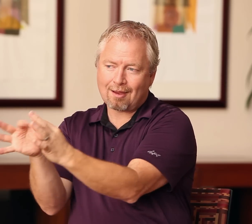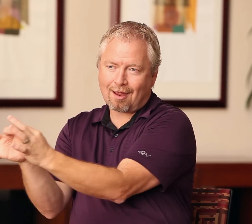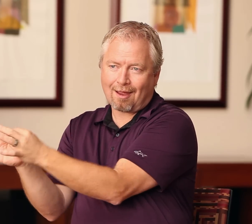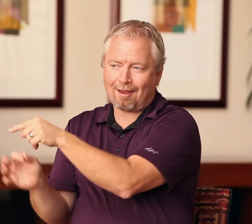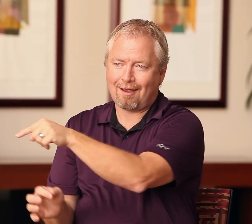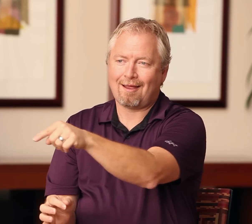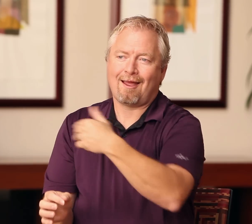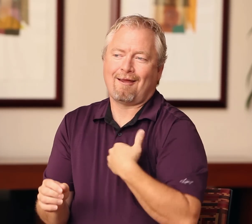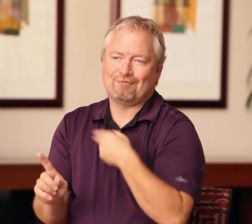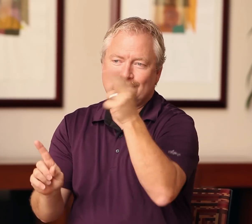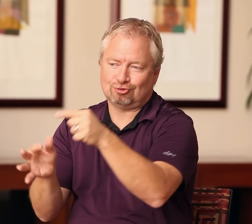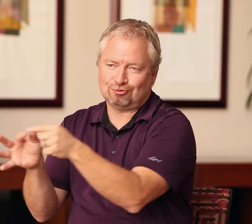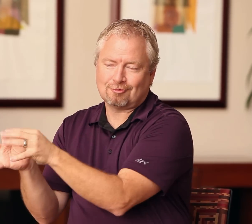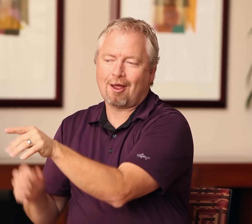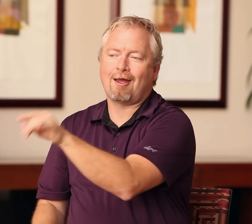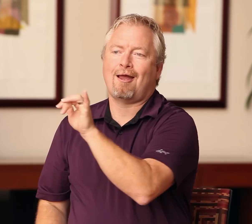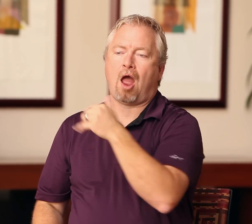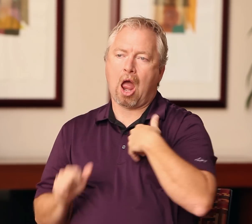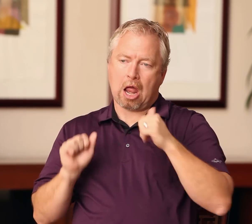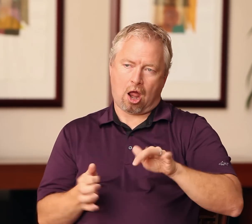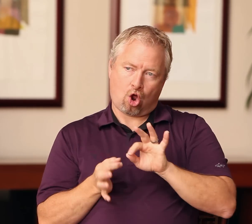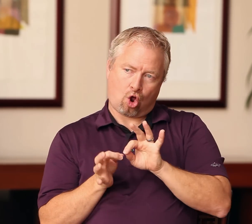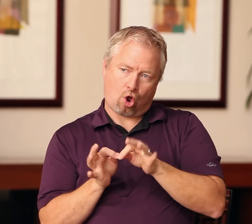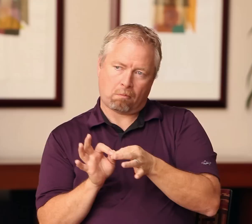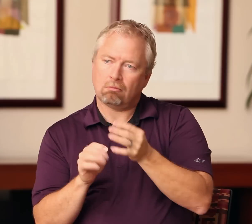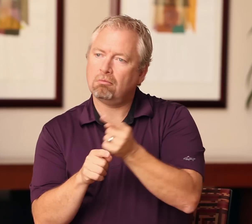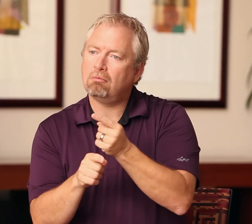As a result, the interpretation is more accurate. A hearing interpreter would miss that.